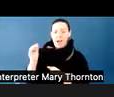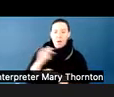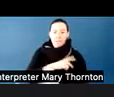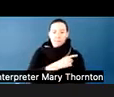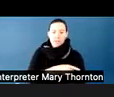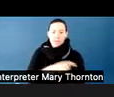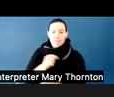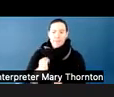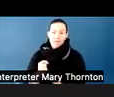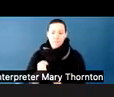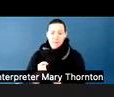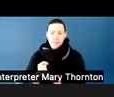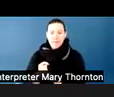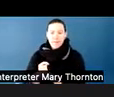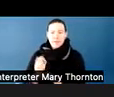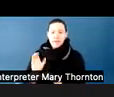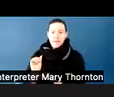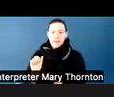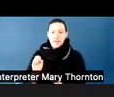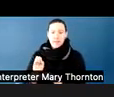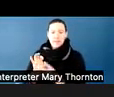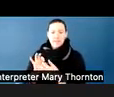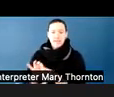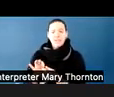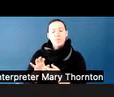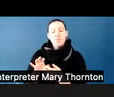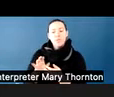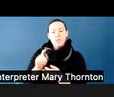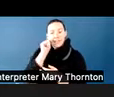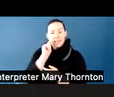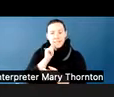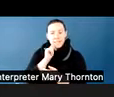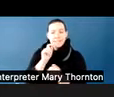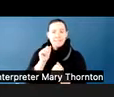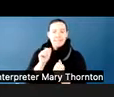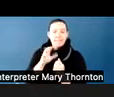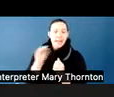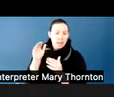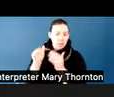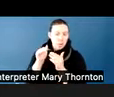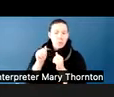around typically teens and adults with anxiety management and everyday living skills.